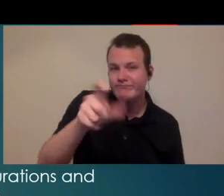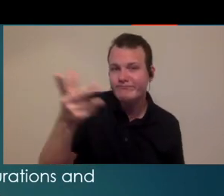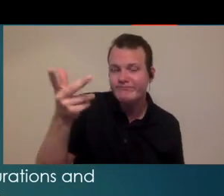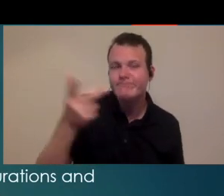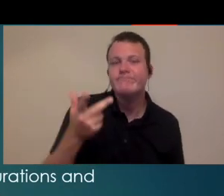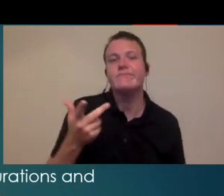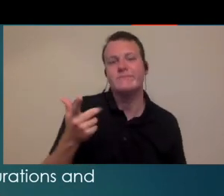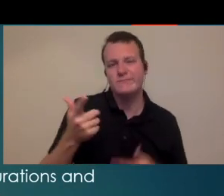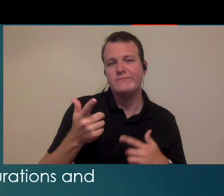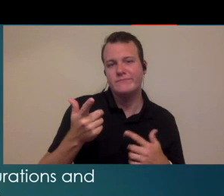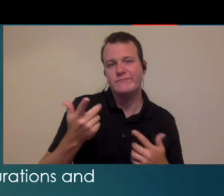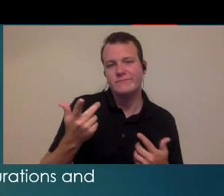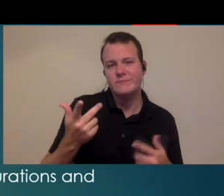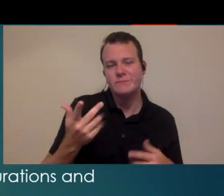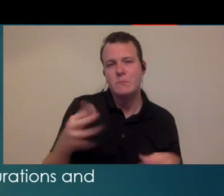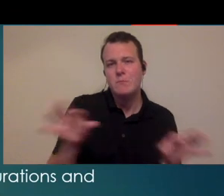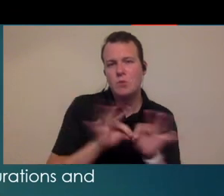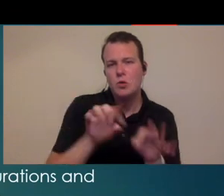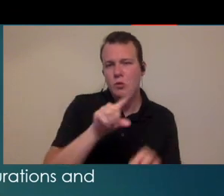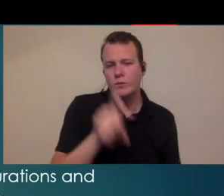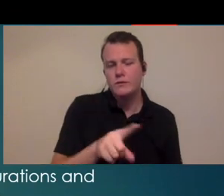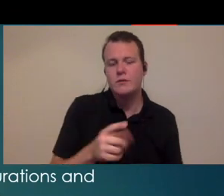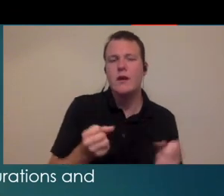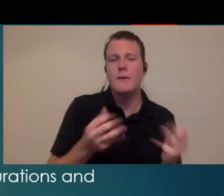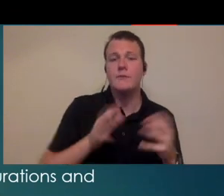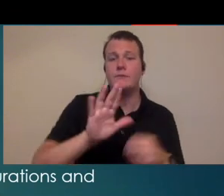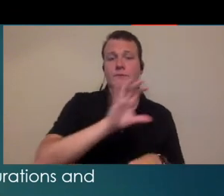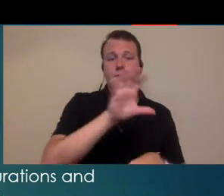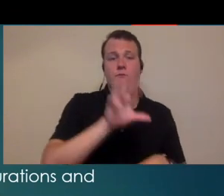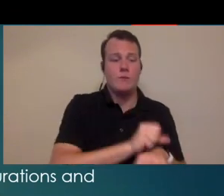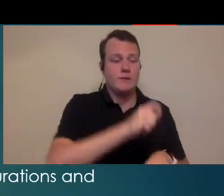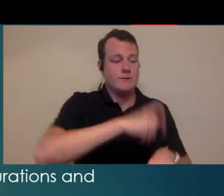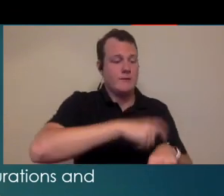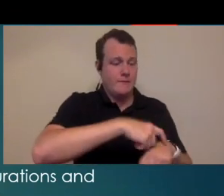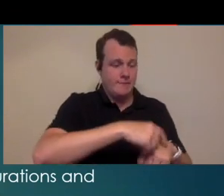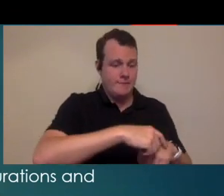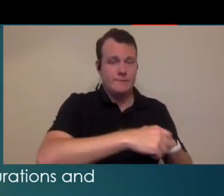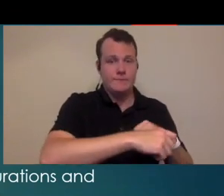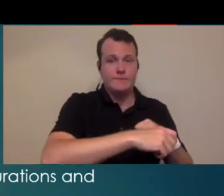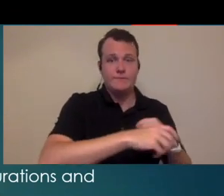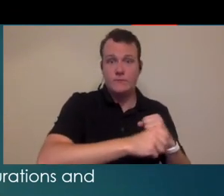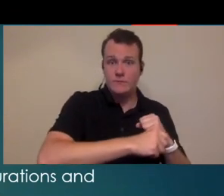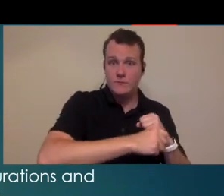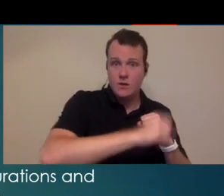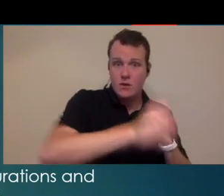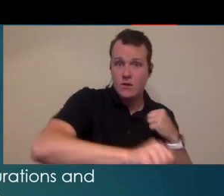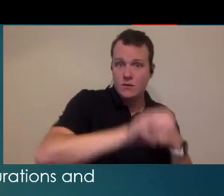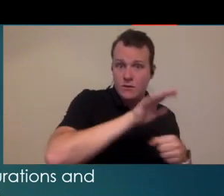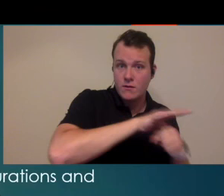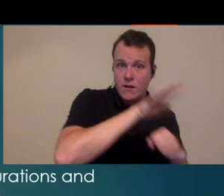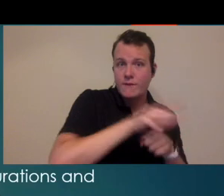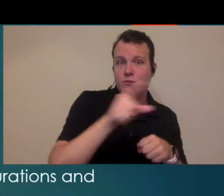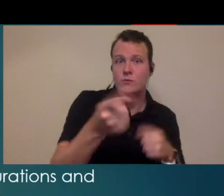question and a lot of it has to do with how long are your equipment durations you know are you scheduling those appointments for a long enough duration